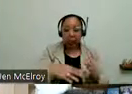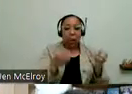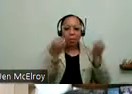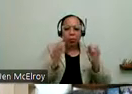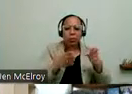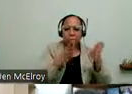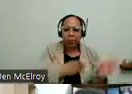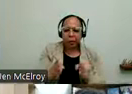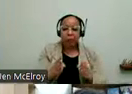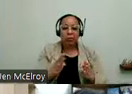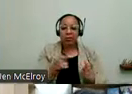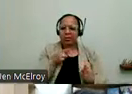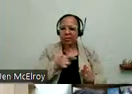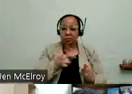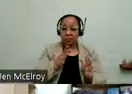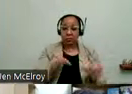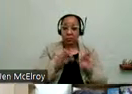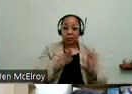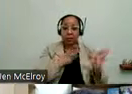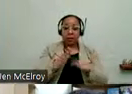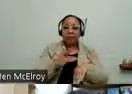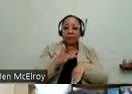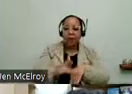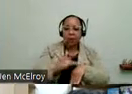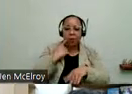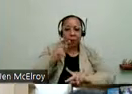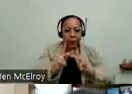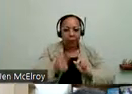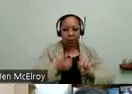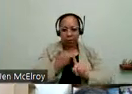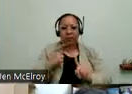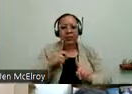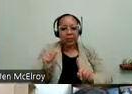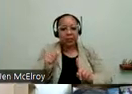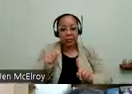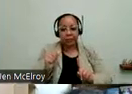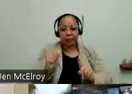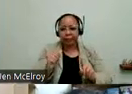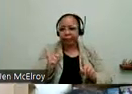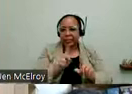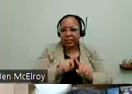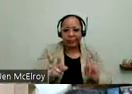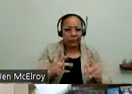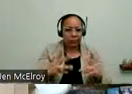there's available for people with disabilities. And all different types